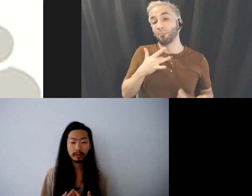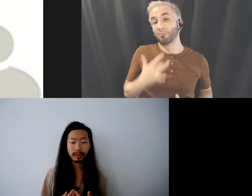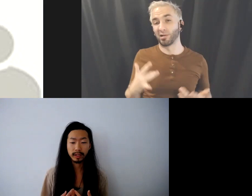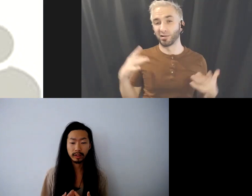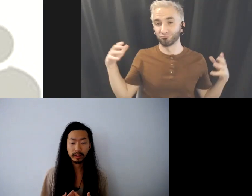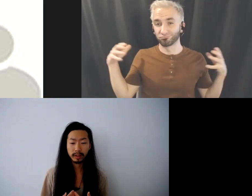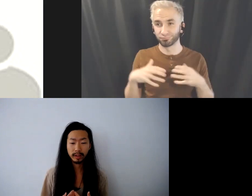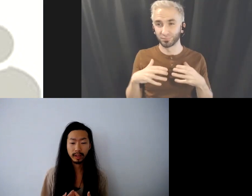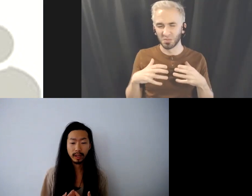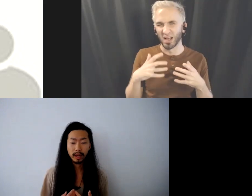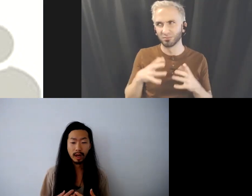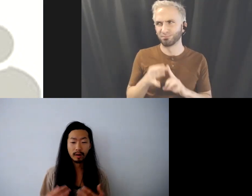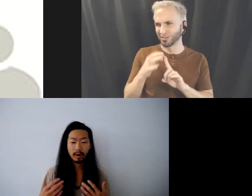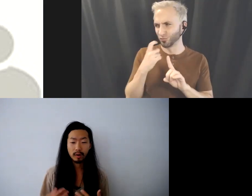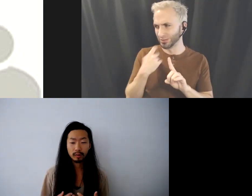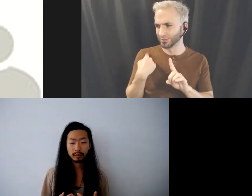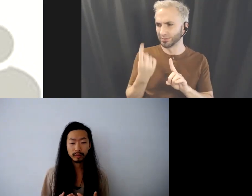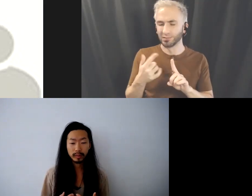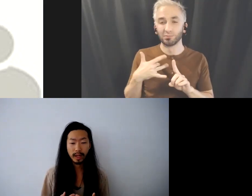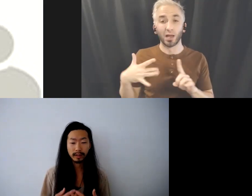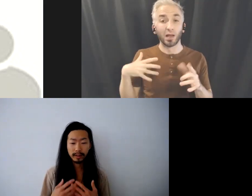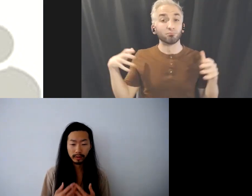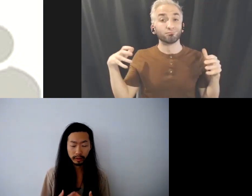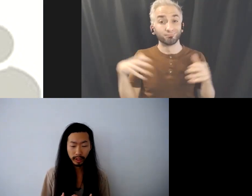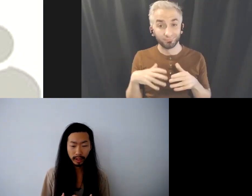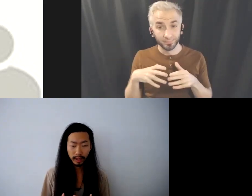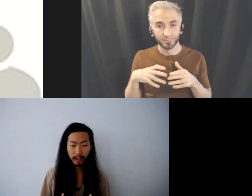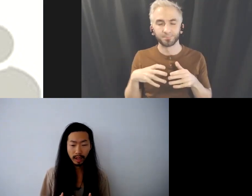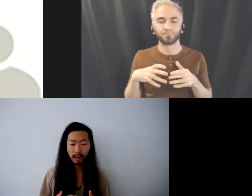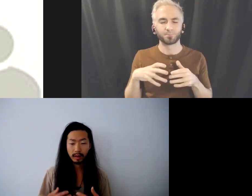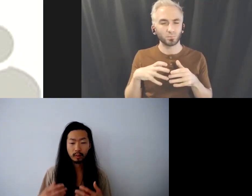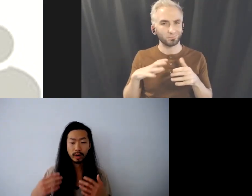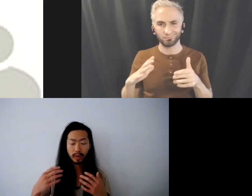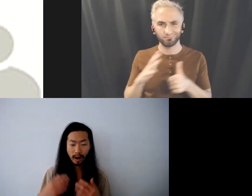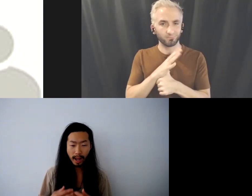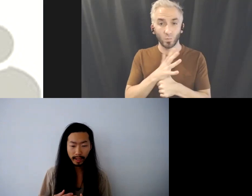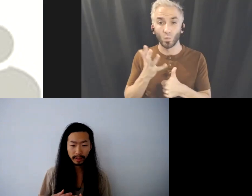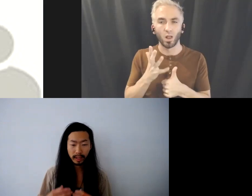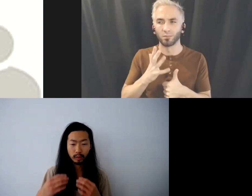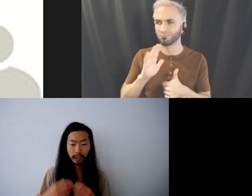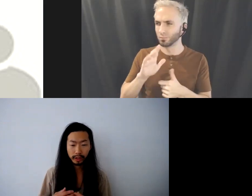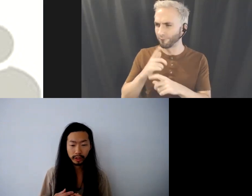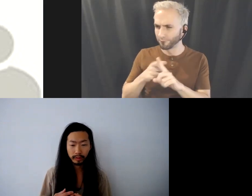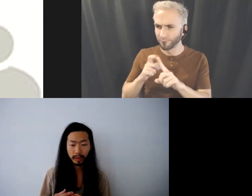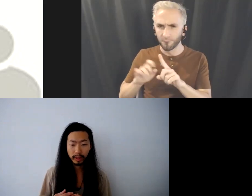center our own ancestry, where we at in relationship